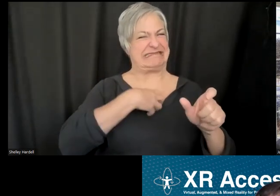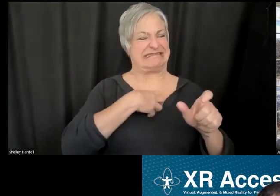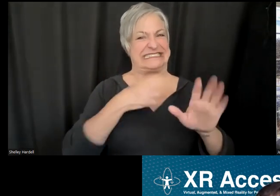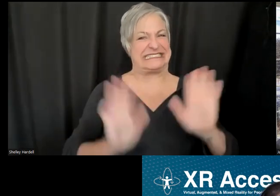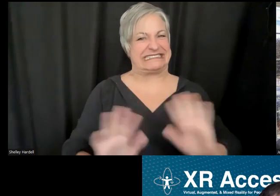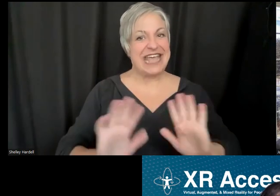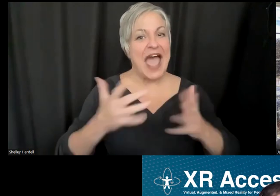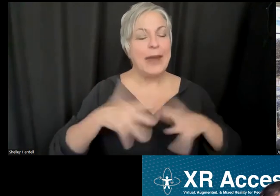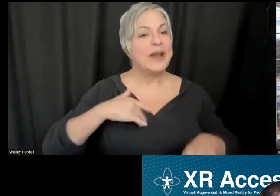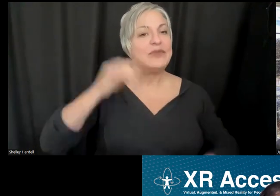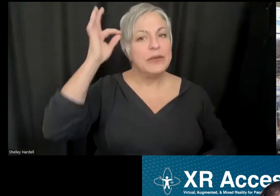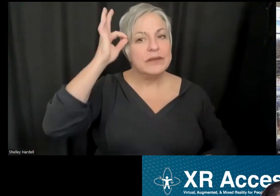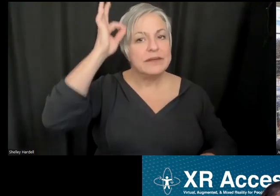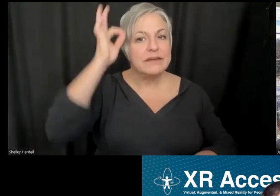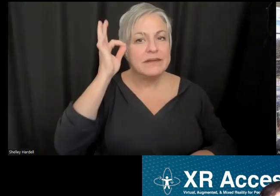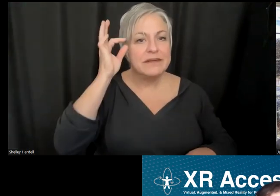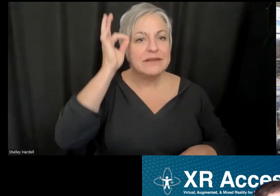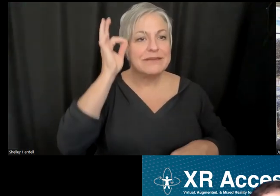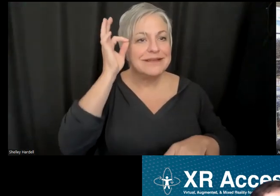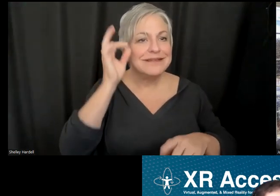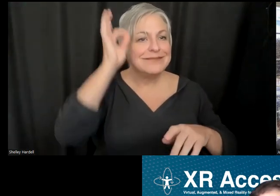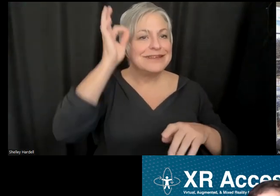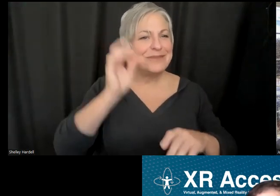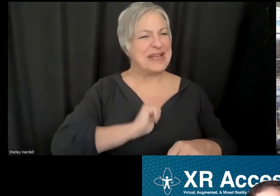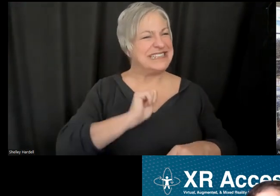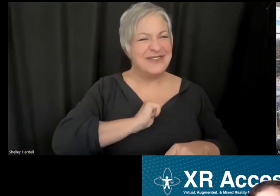switch between nodes every single time. I didn't even know